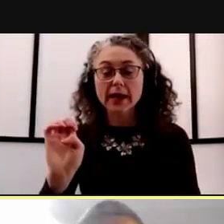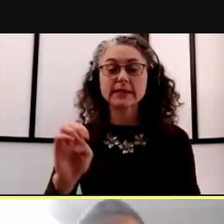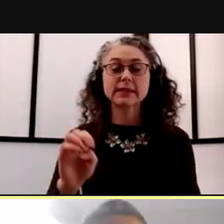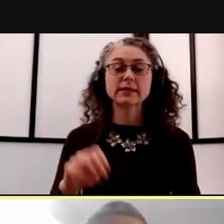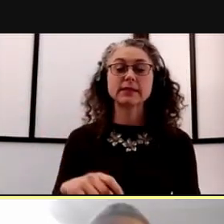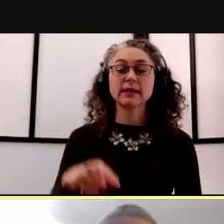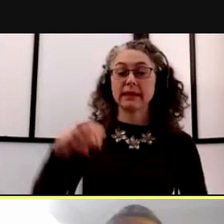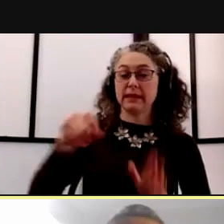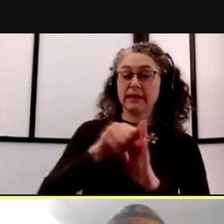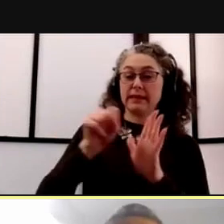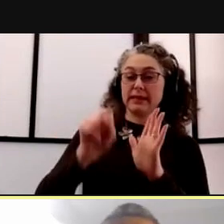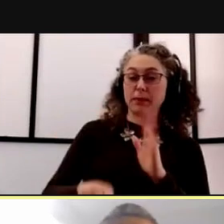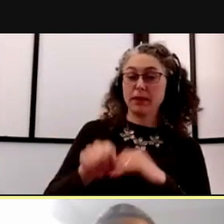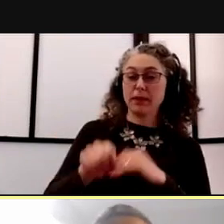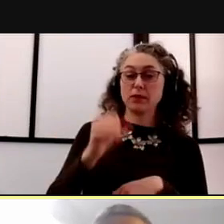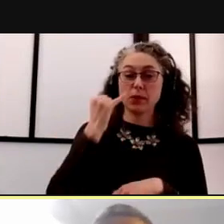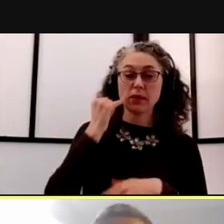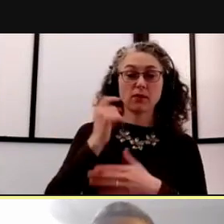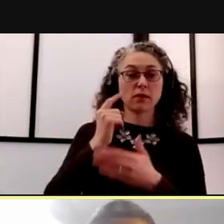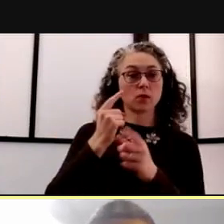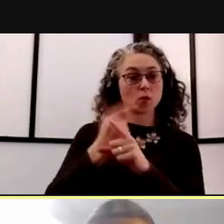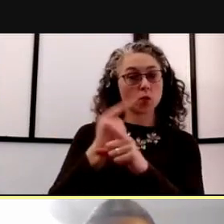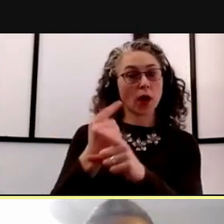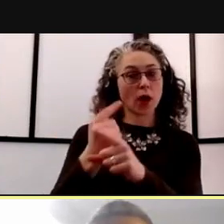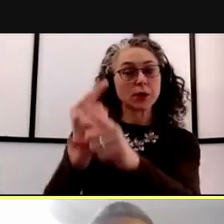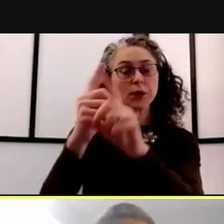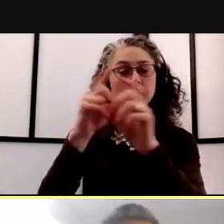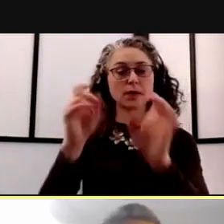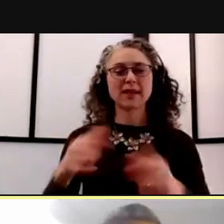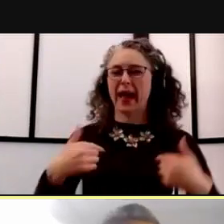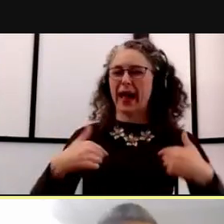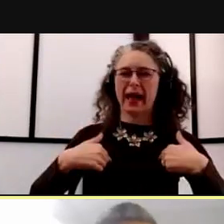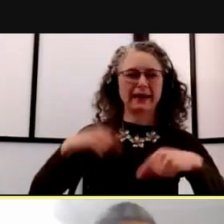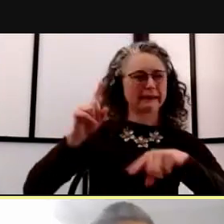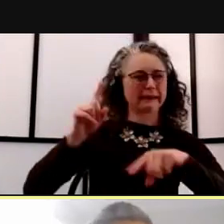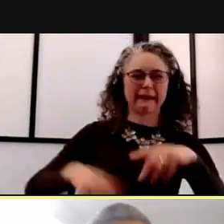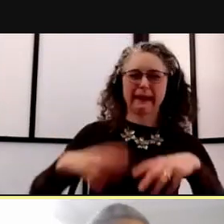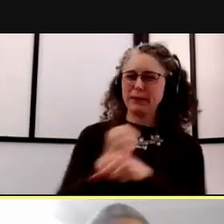for UoM students who get tested regularly I'm not eligible for those prizes. So I can't get any of them.